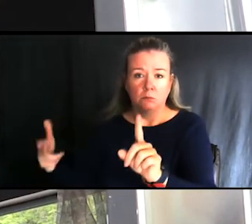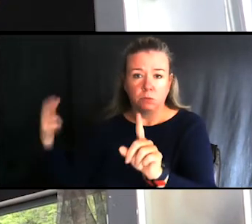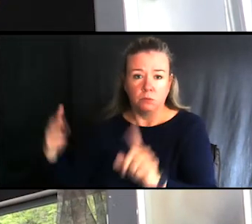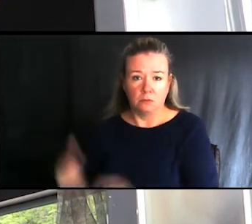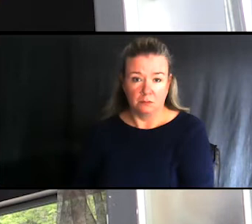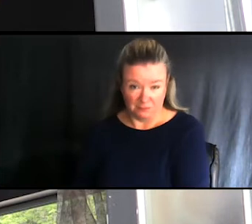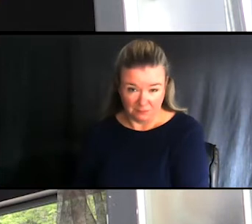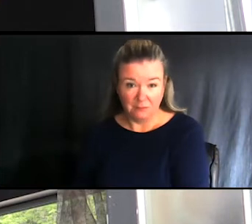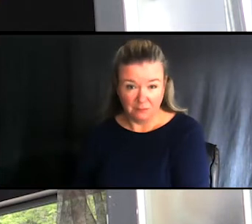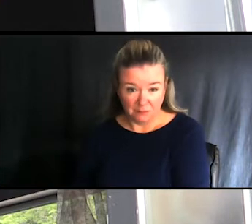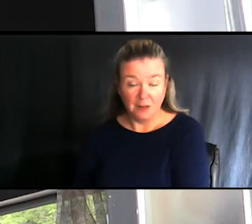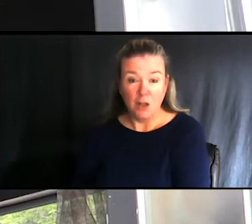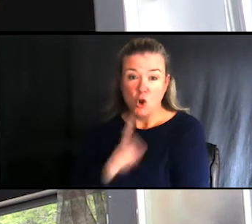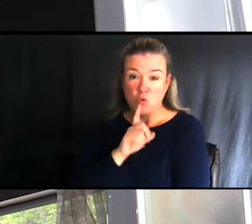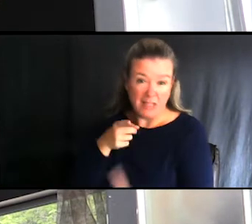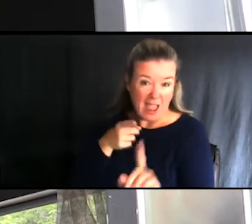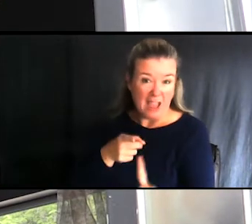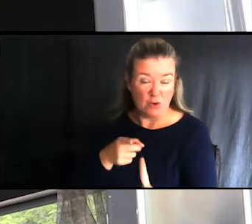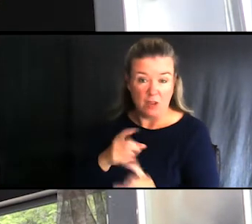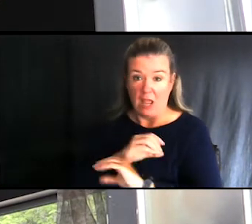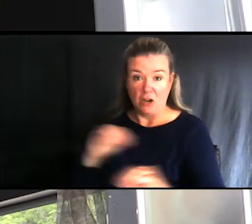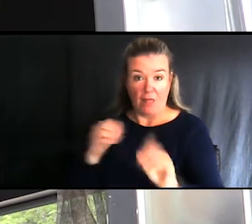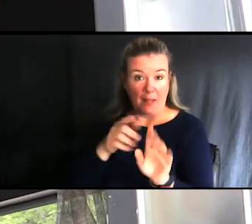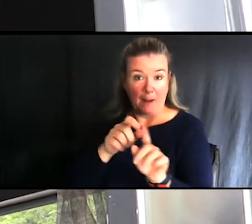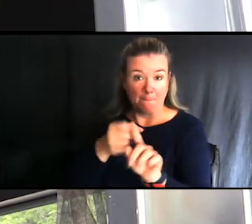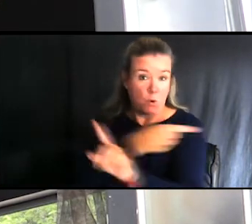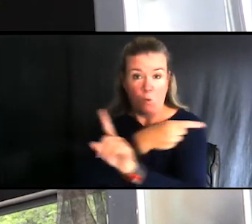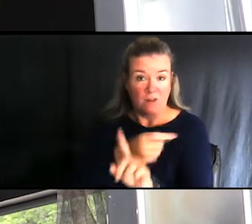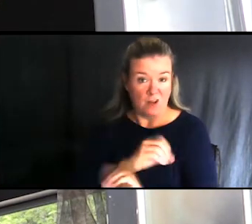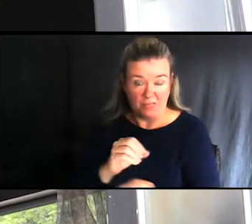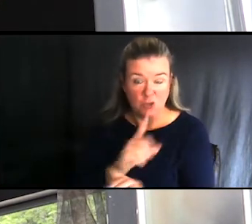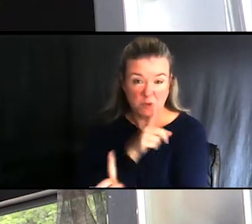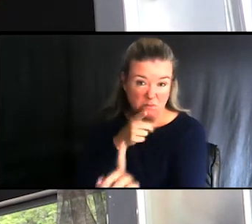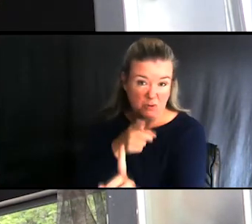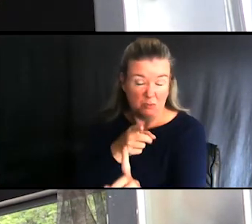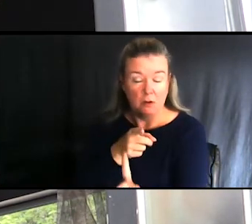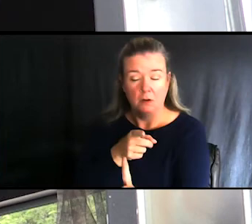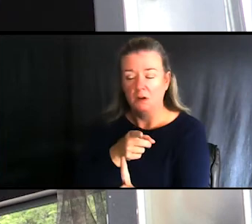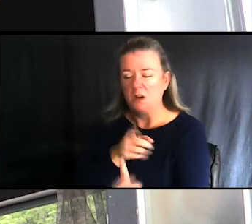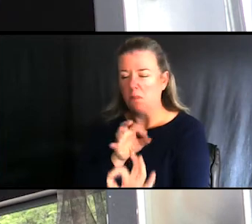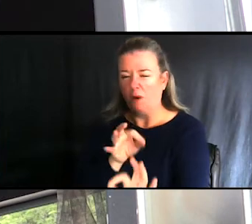It’s very accurate, nothing moves, and we got great, great accuracy with it.